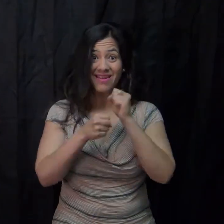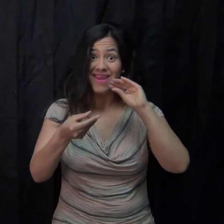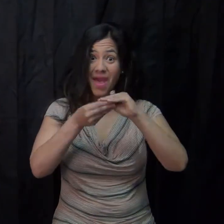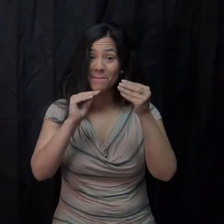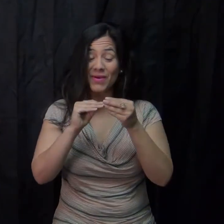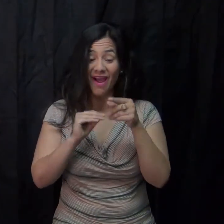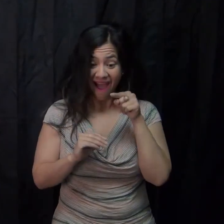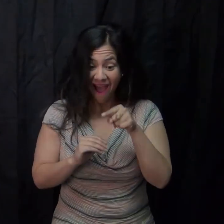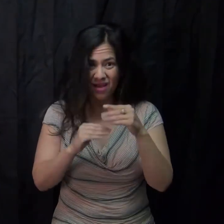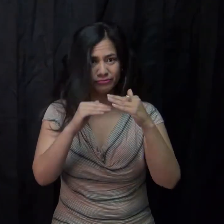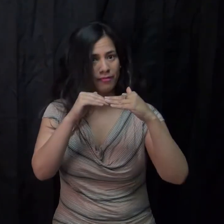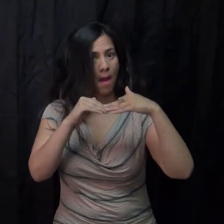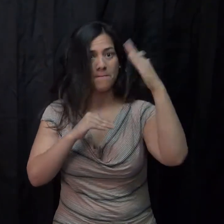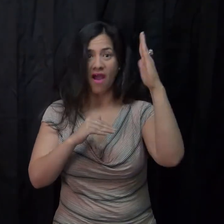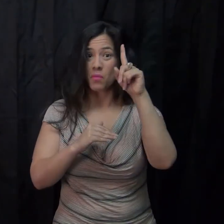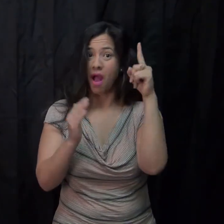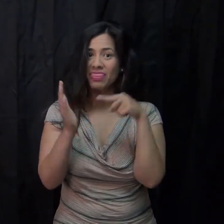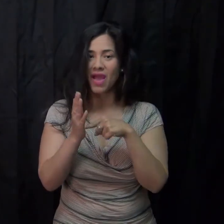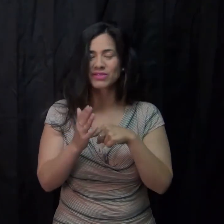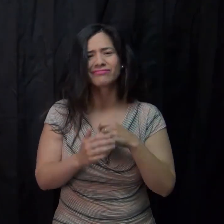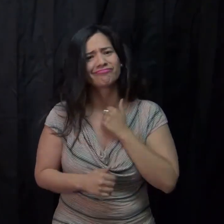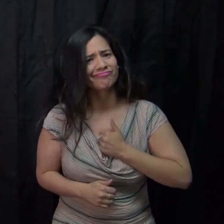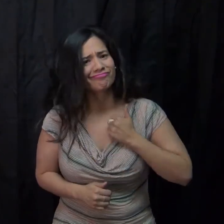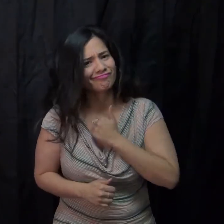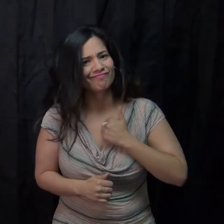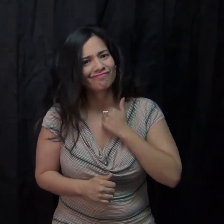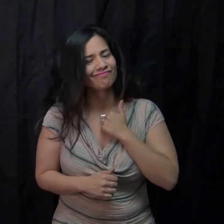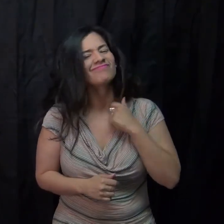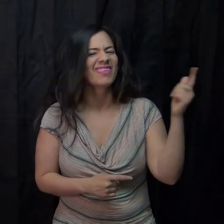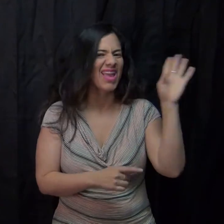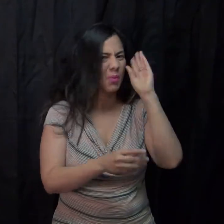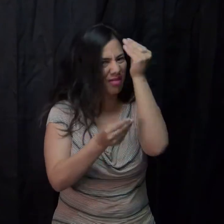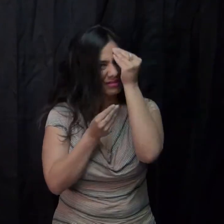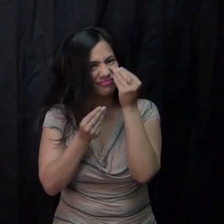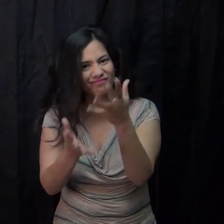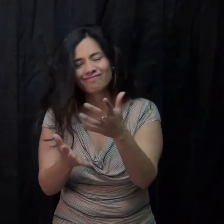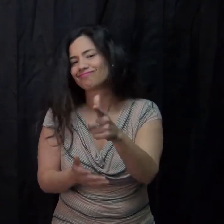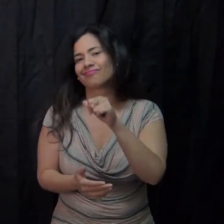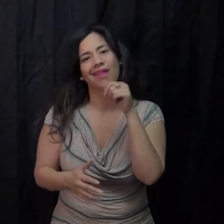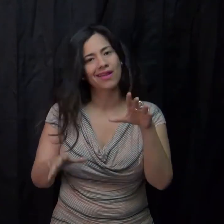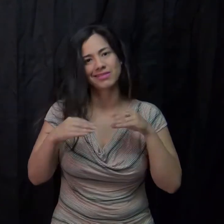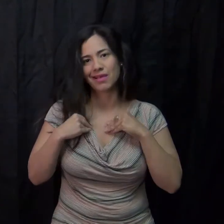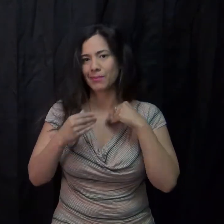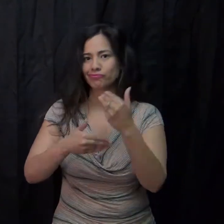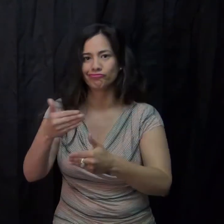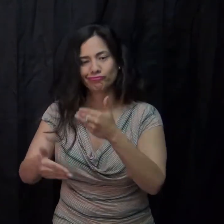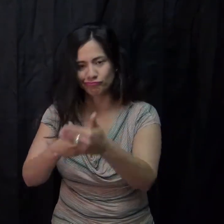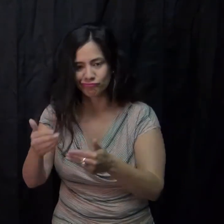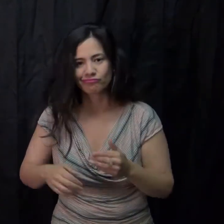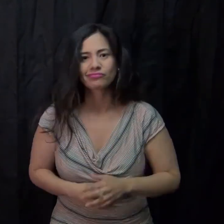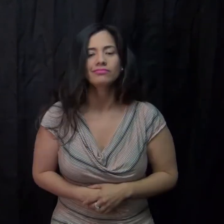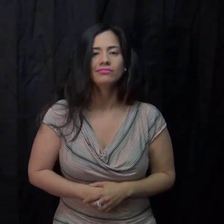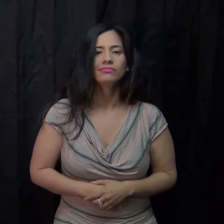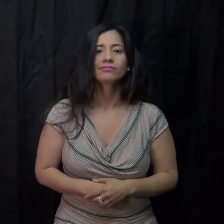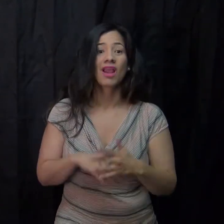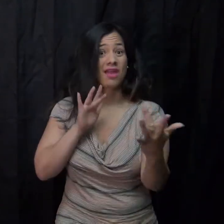If you get a number over 1000, you will be notified and your pre-application will not be accepted.